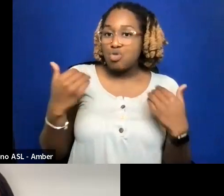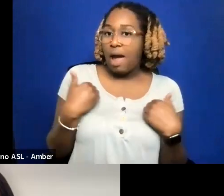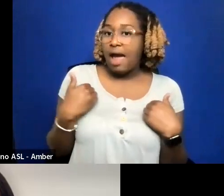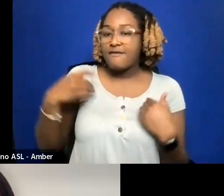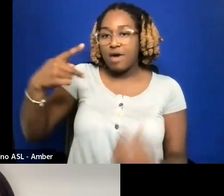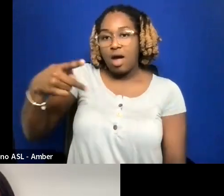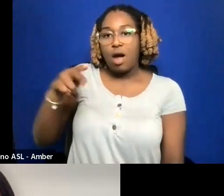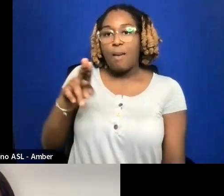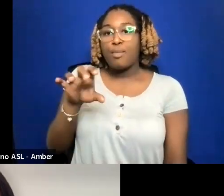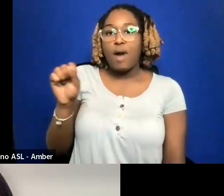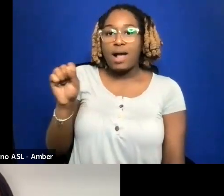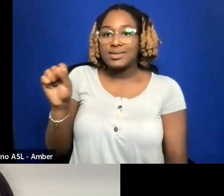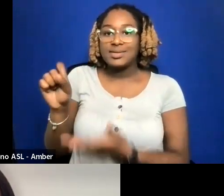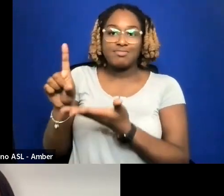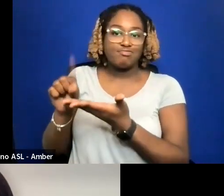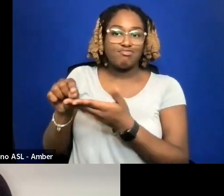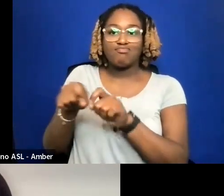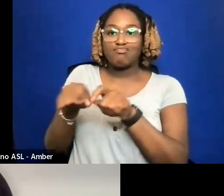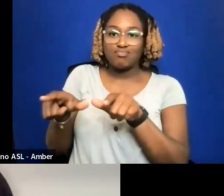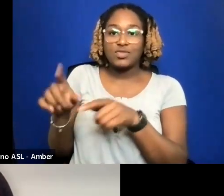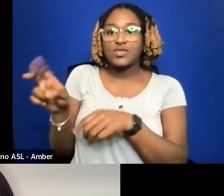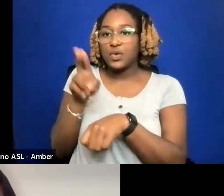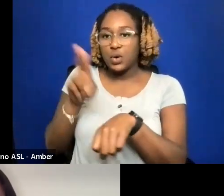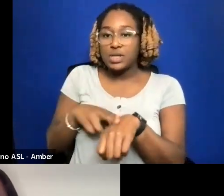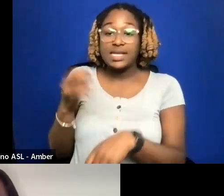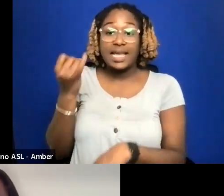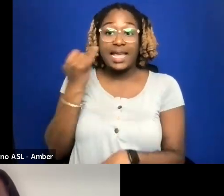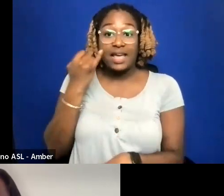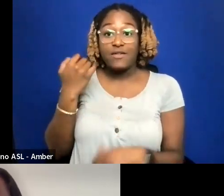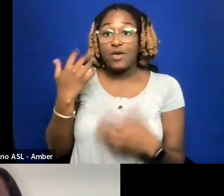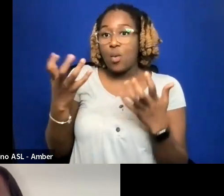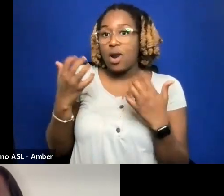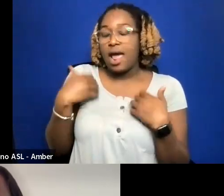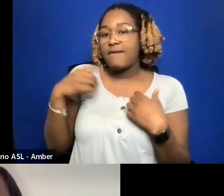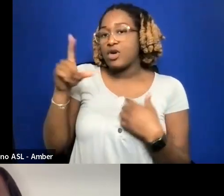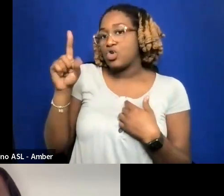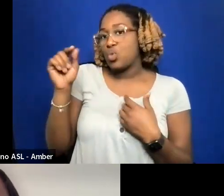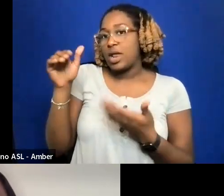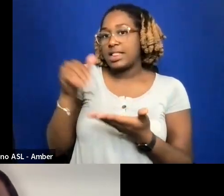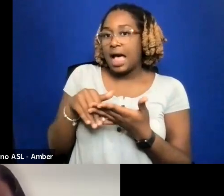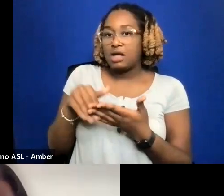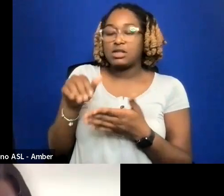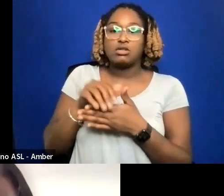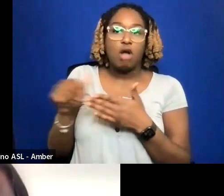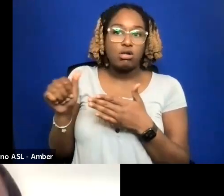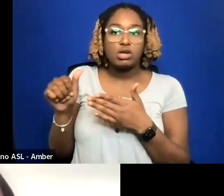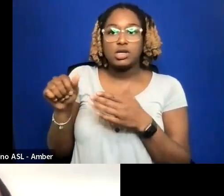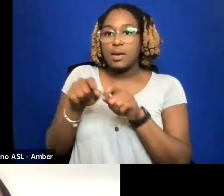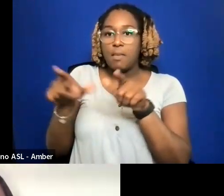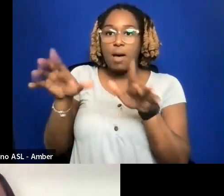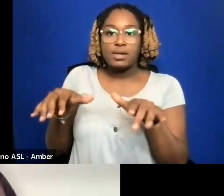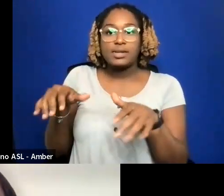AS YOU KNOW IF YOU WANT TO HAVE A 20,000 PUBLISHER YOU CAN'T GET IT IN THE "NEW YORK TIMES" OR THE